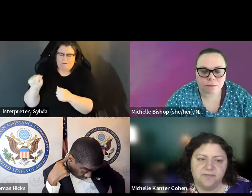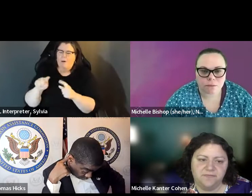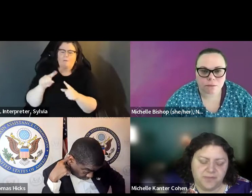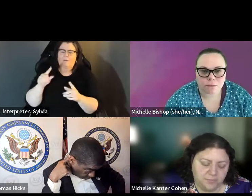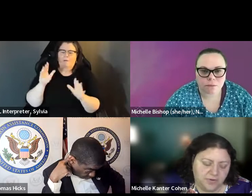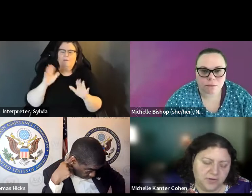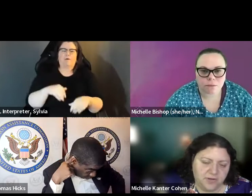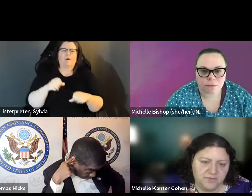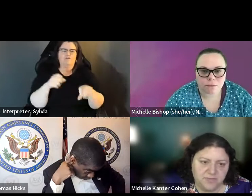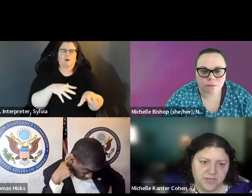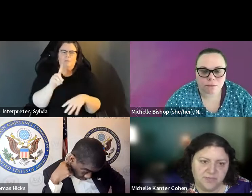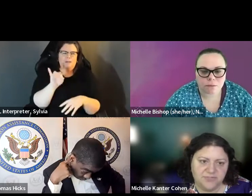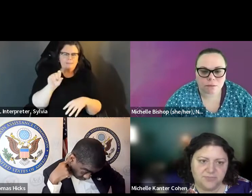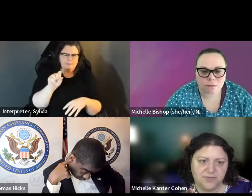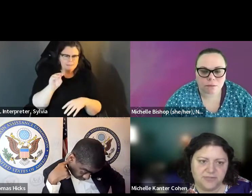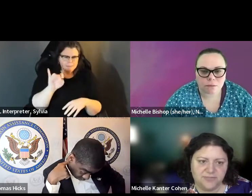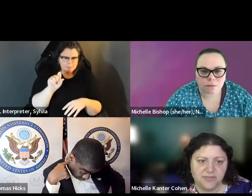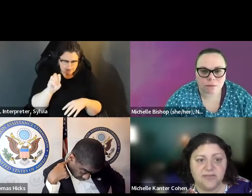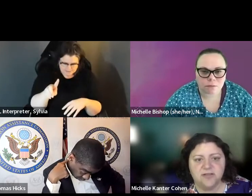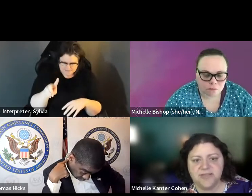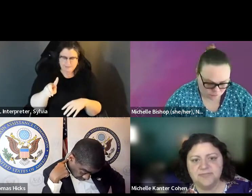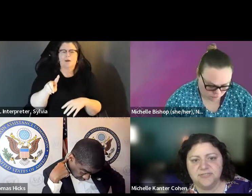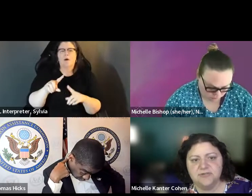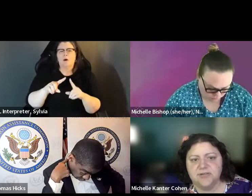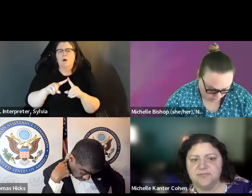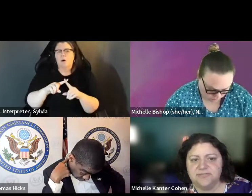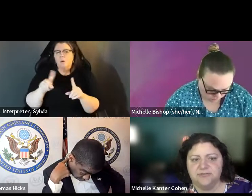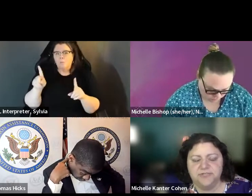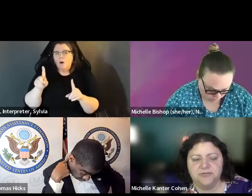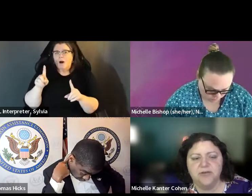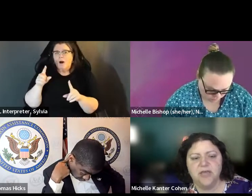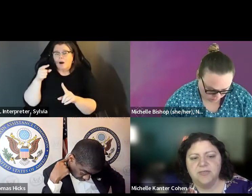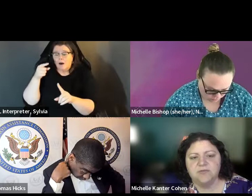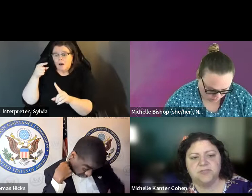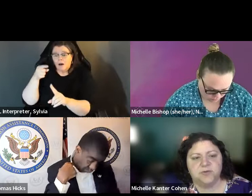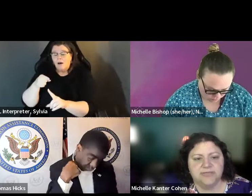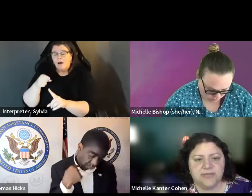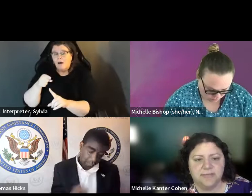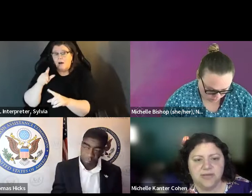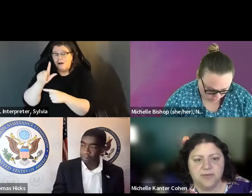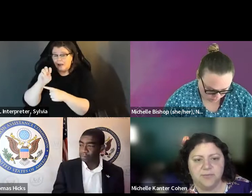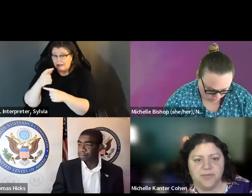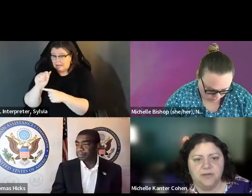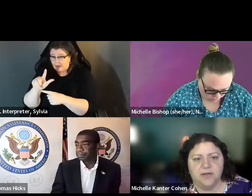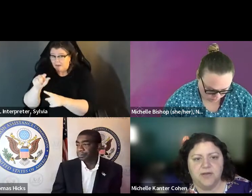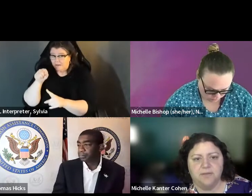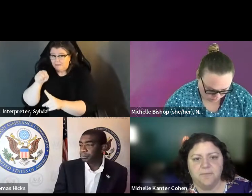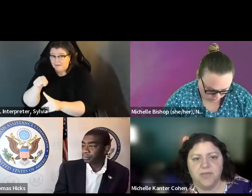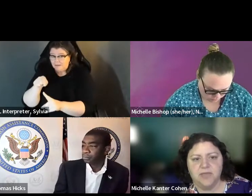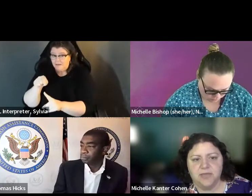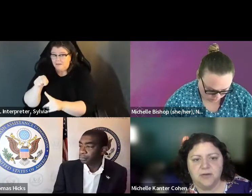unfortunately dismissed earlier in the litigation. But I guess I would say that will part of being able to